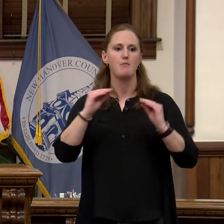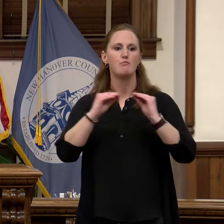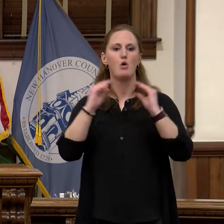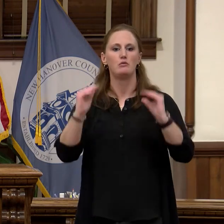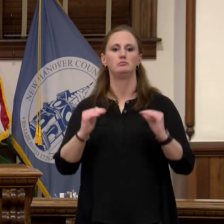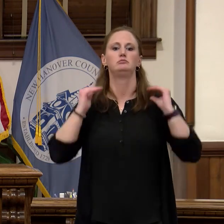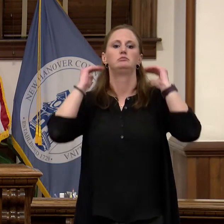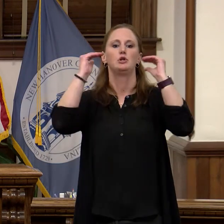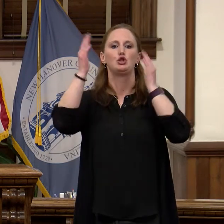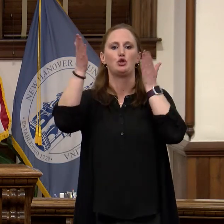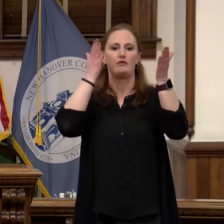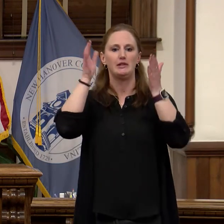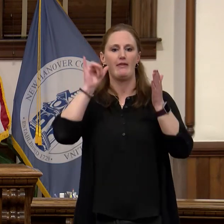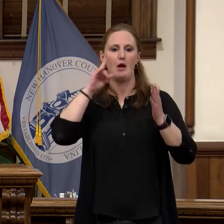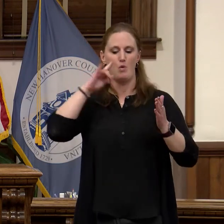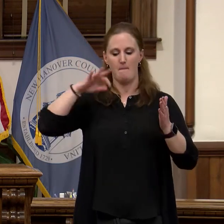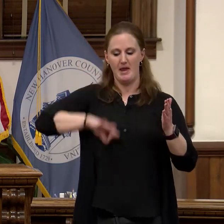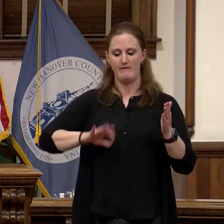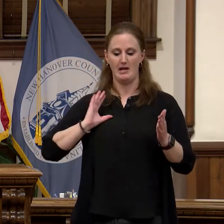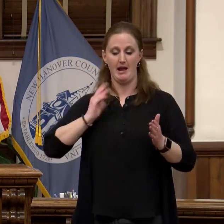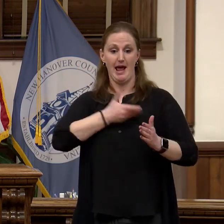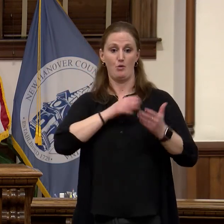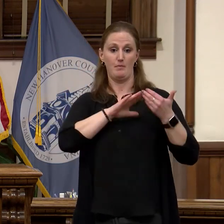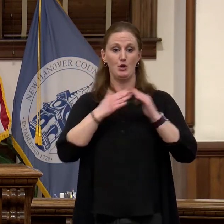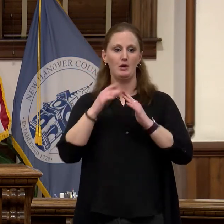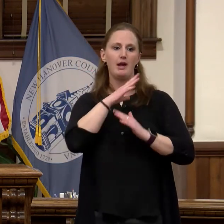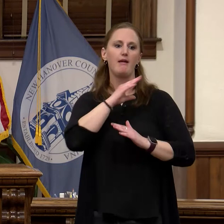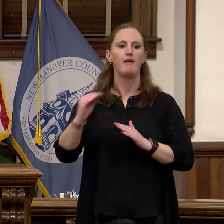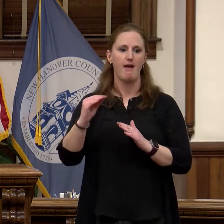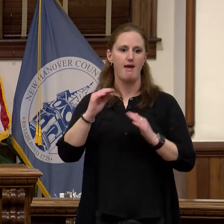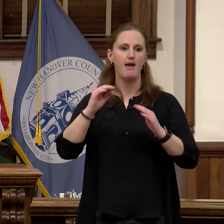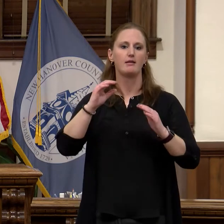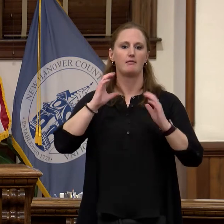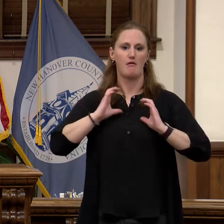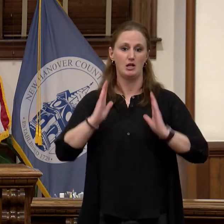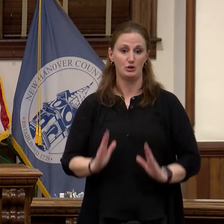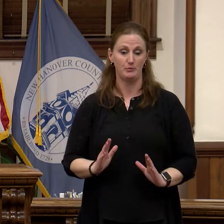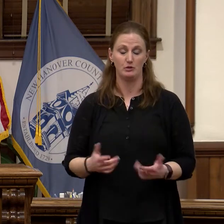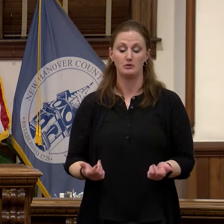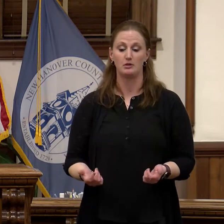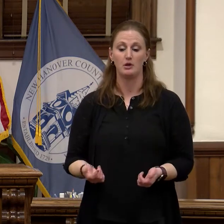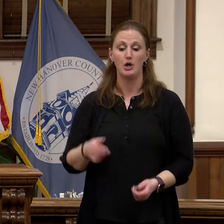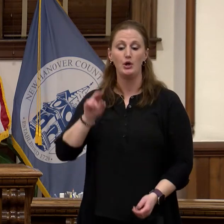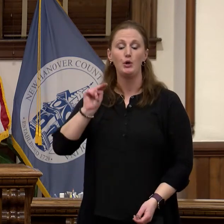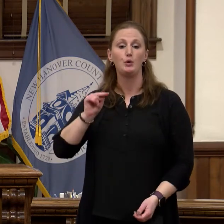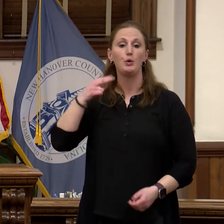community and our customers. Because of New Hanover County, as leader is a leader